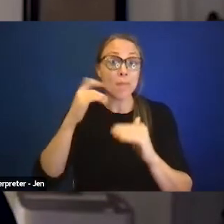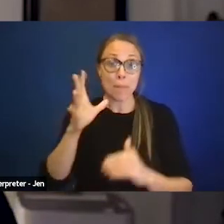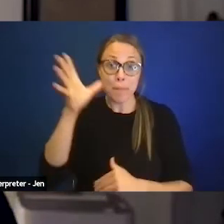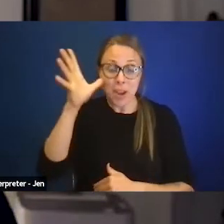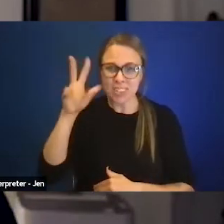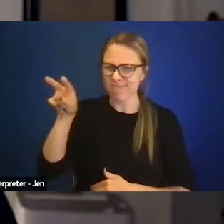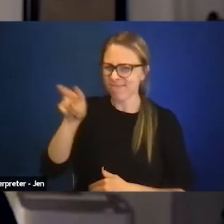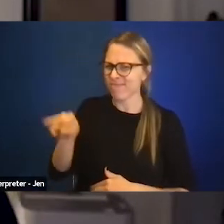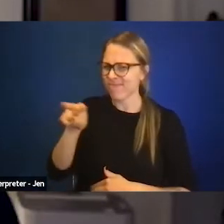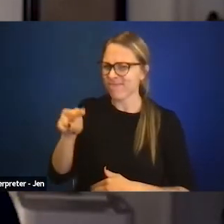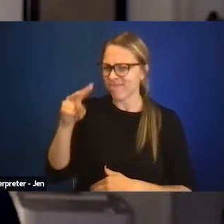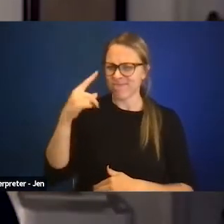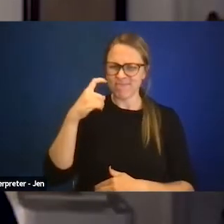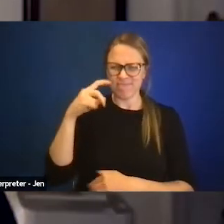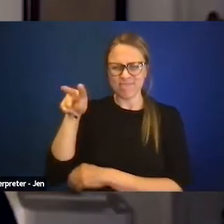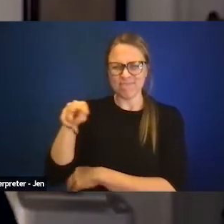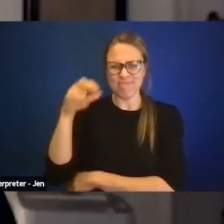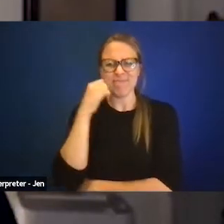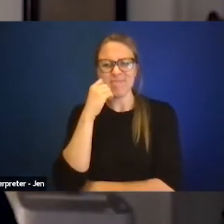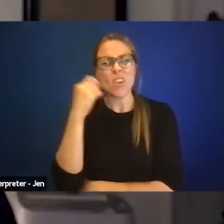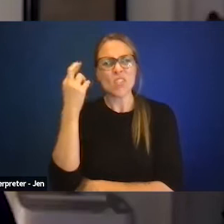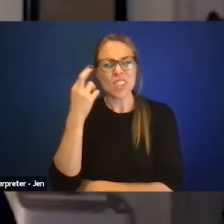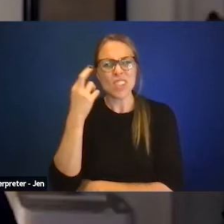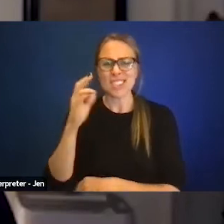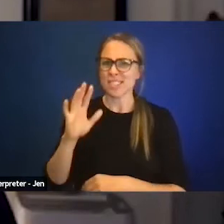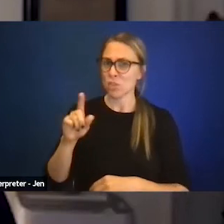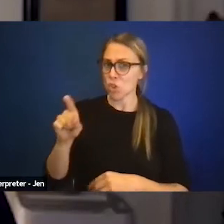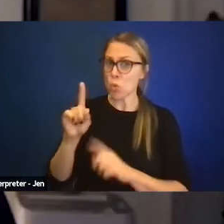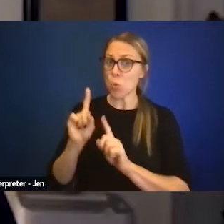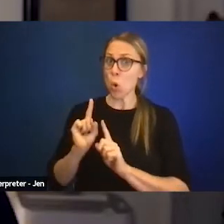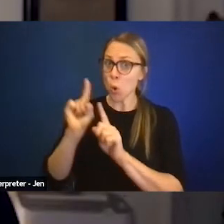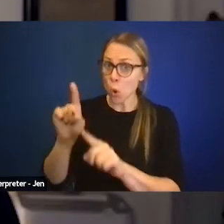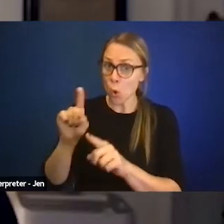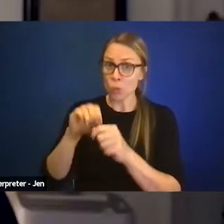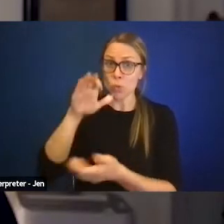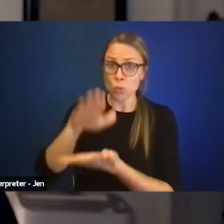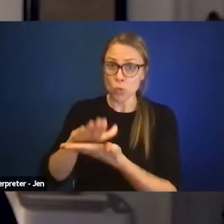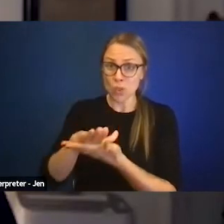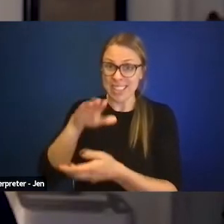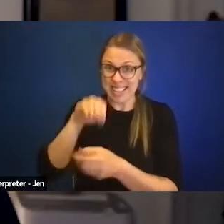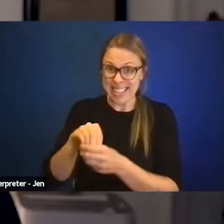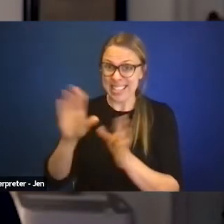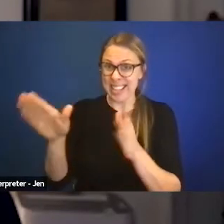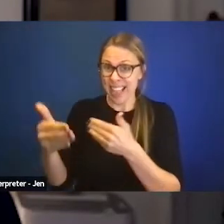to recognize that our just being in a school, in a classroom was insufficient.